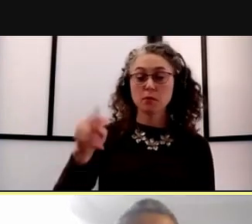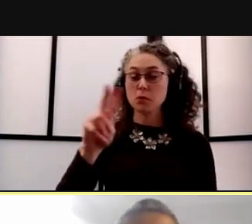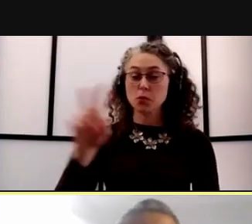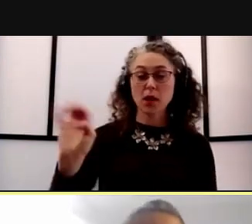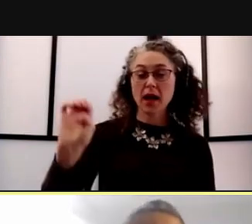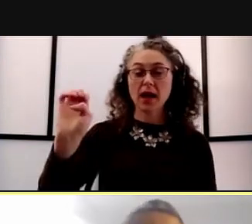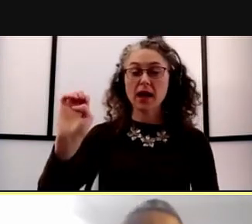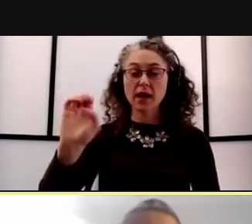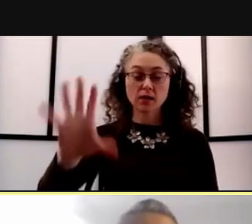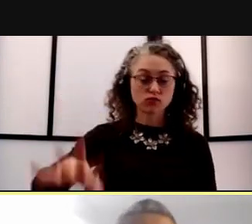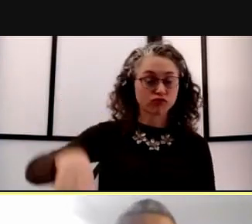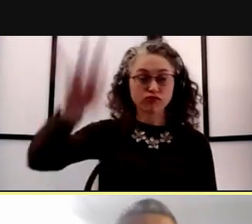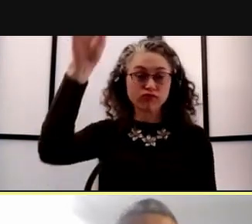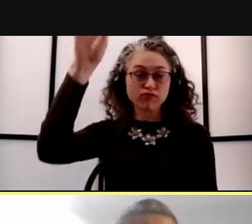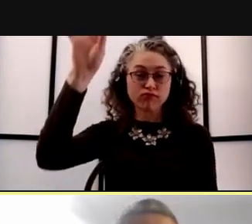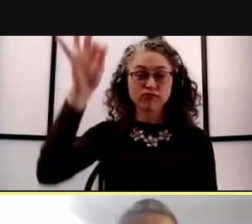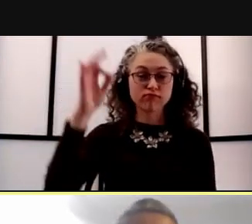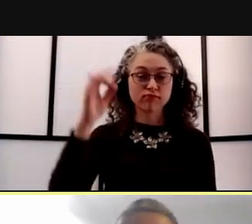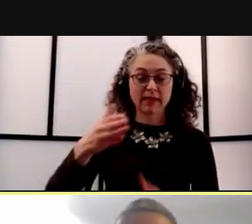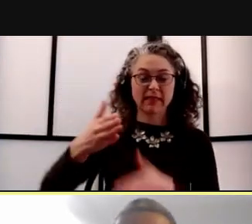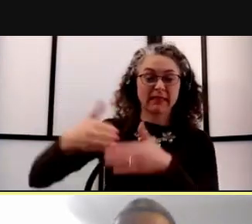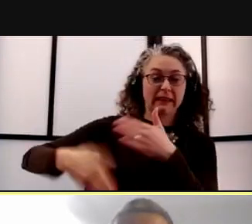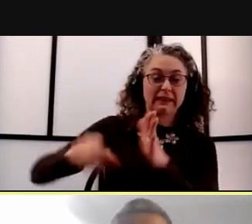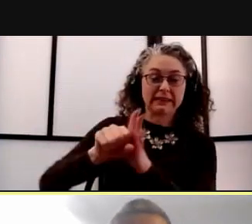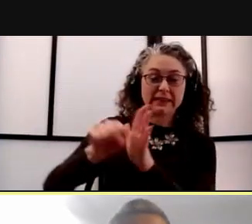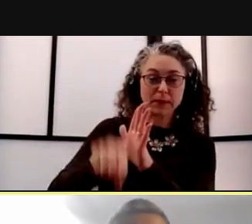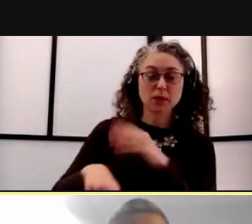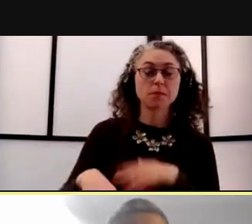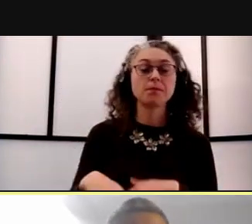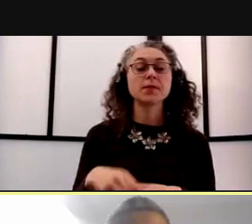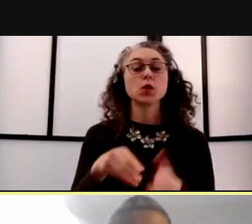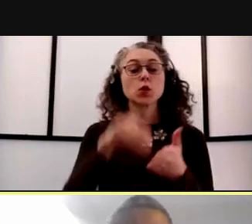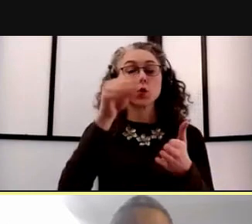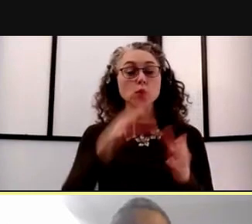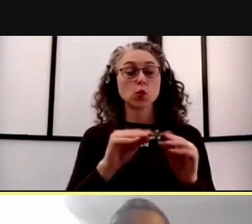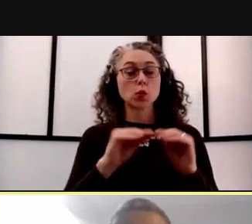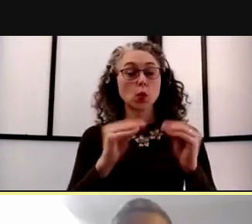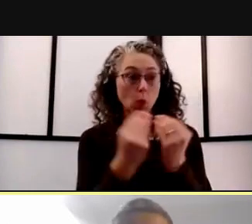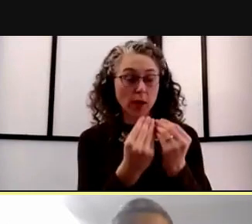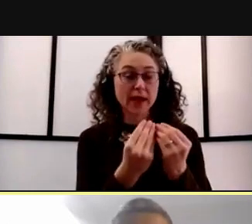And students can even join forces with our student organization through an Instagram challenge